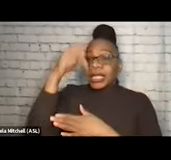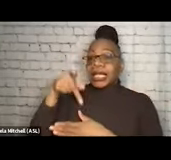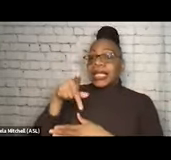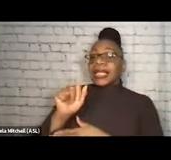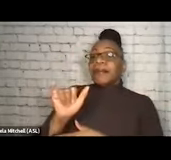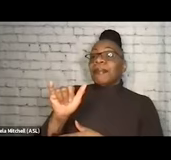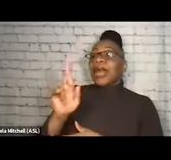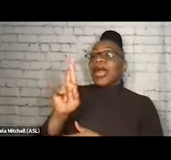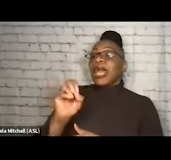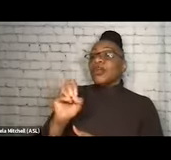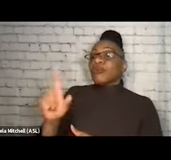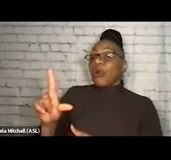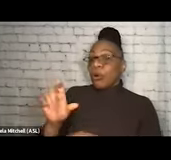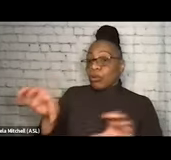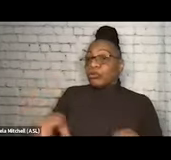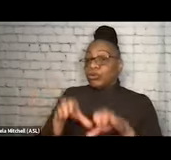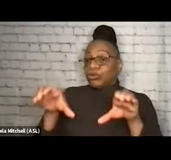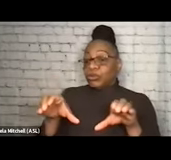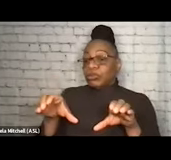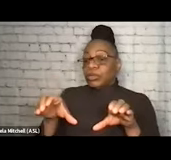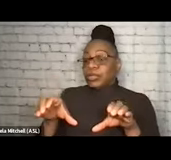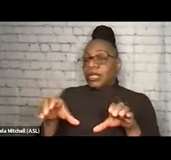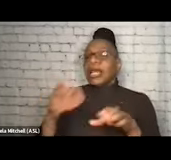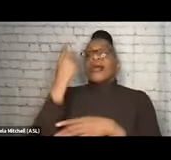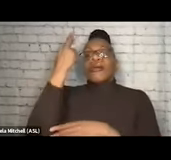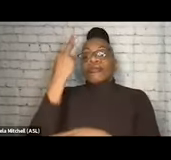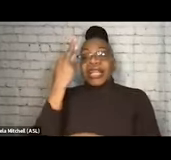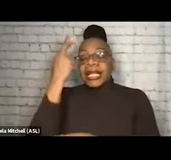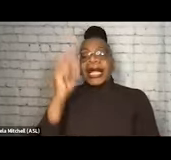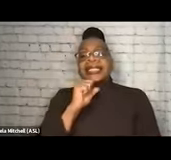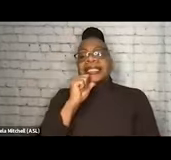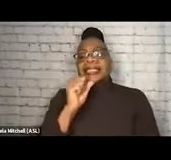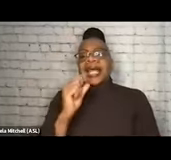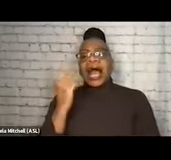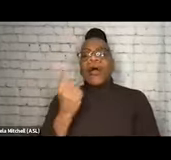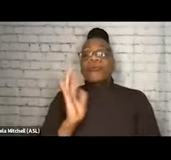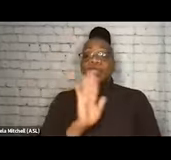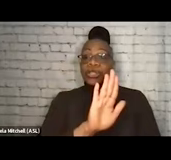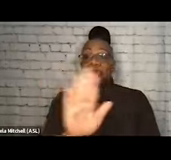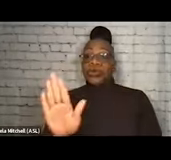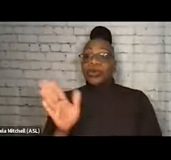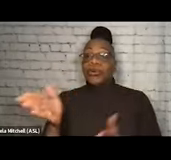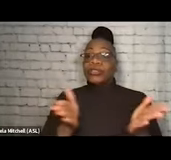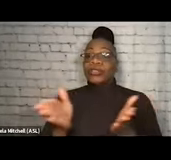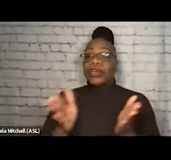So, realizing that it's not just your services that are reaching people directly,